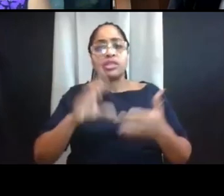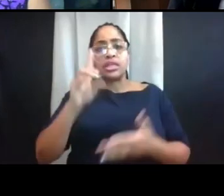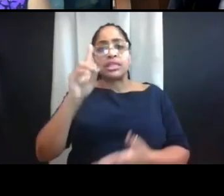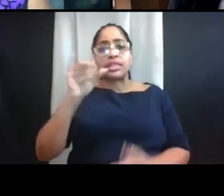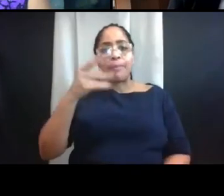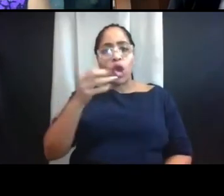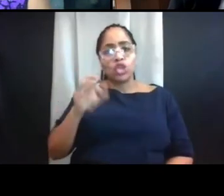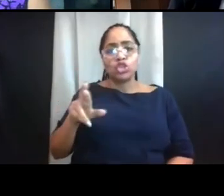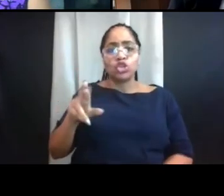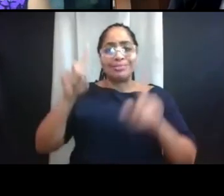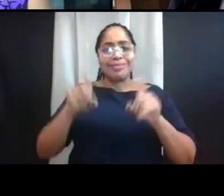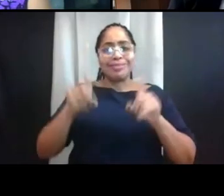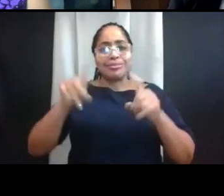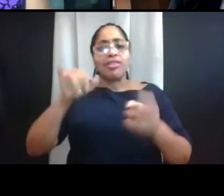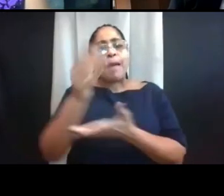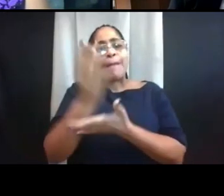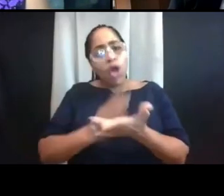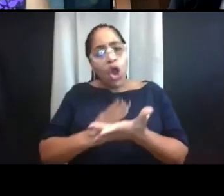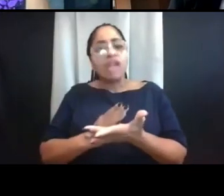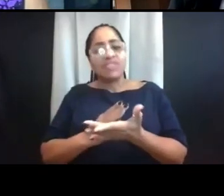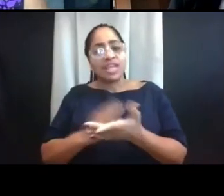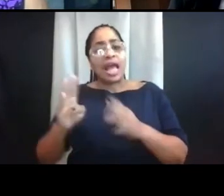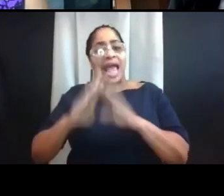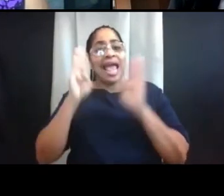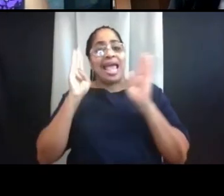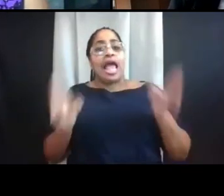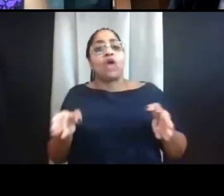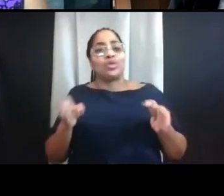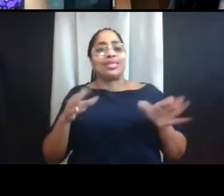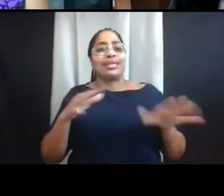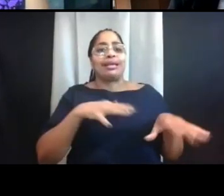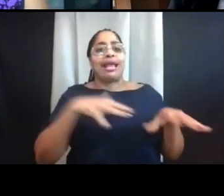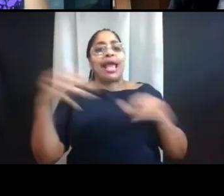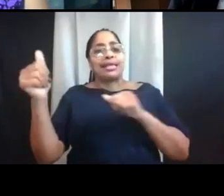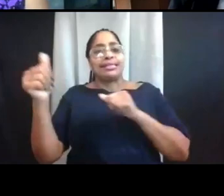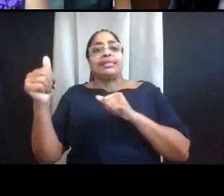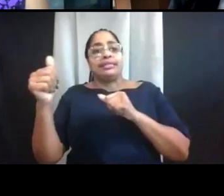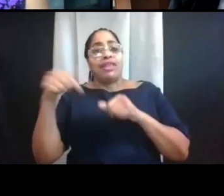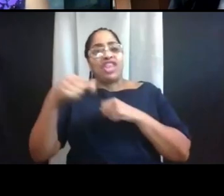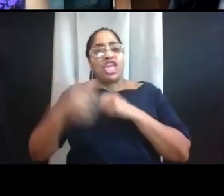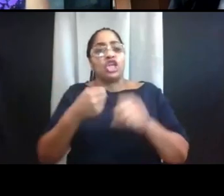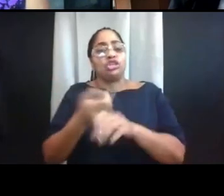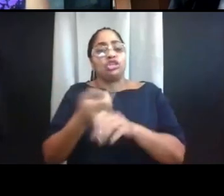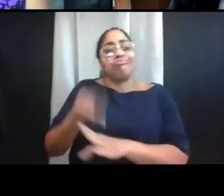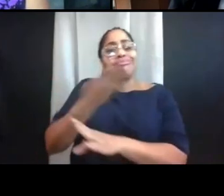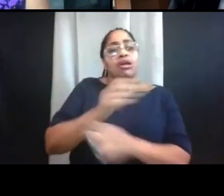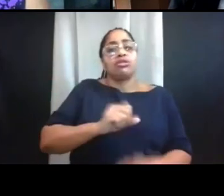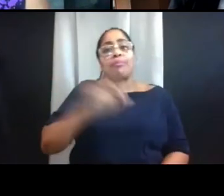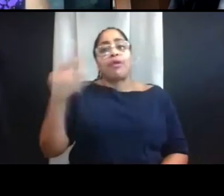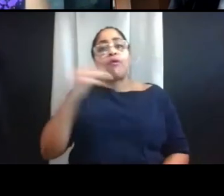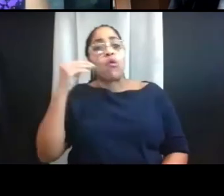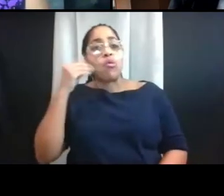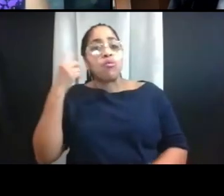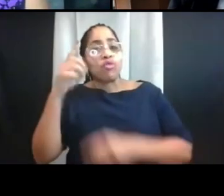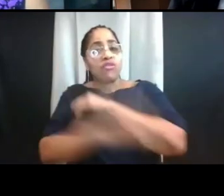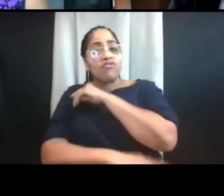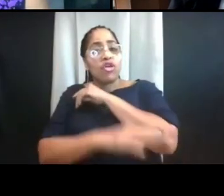which is part of the housing exit process this year, prior to returning home for the fall. It's really important to complete these steps